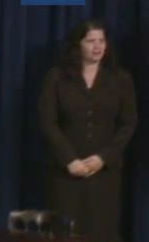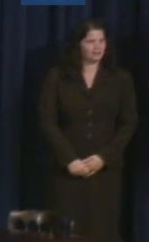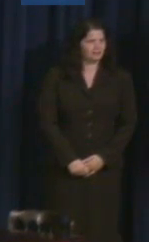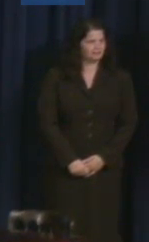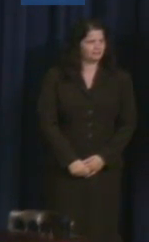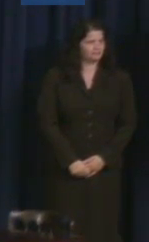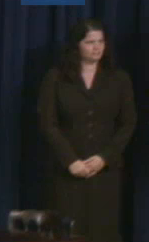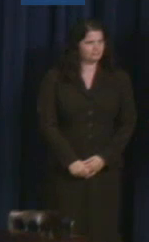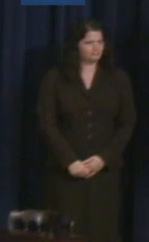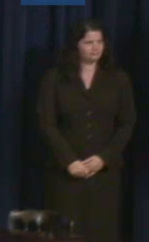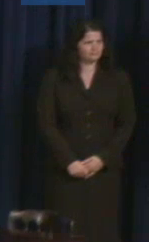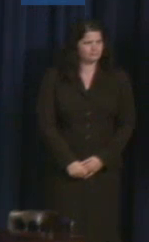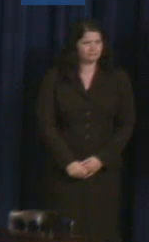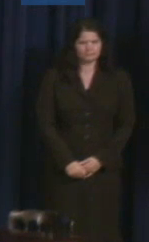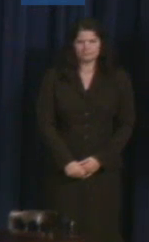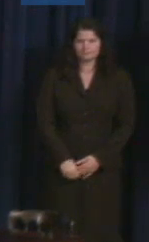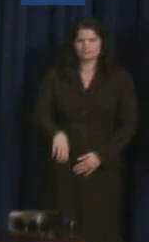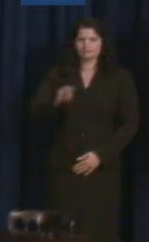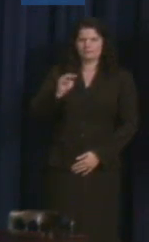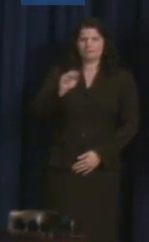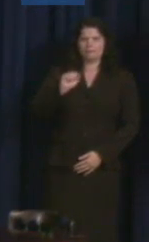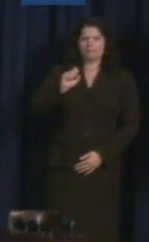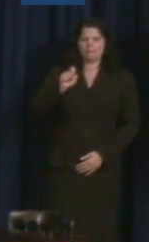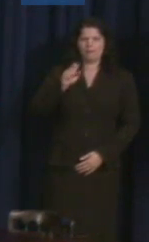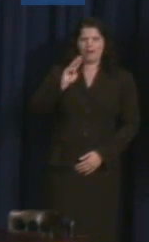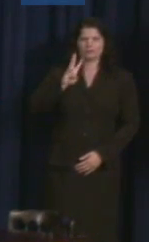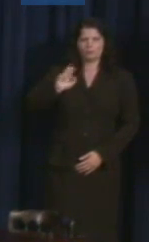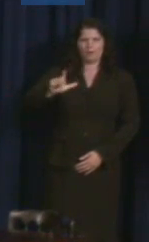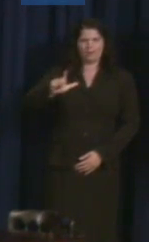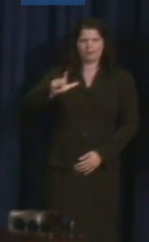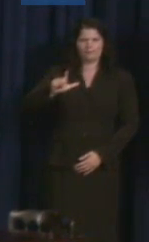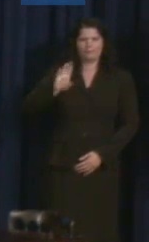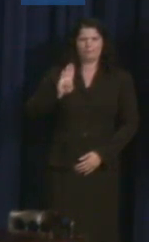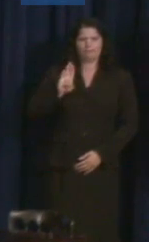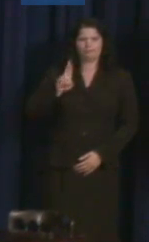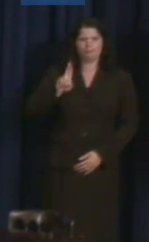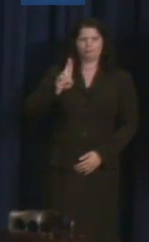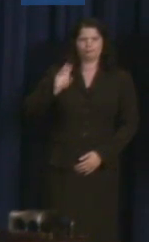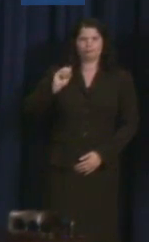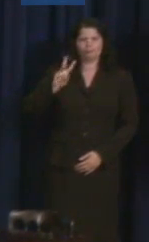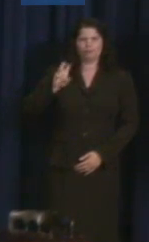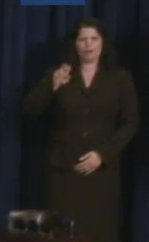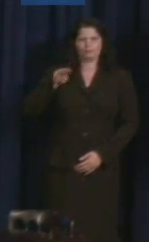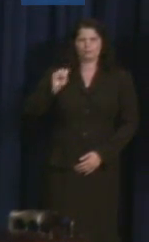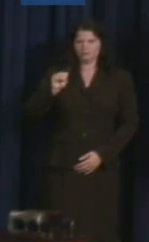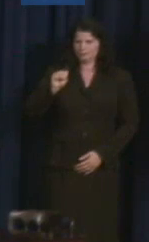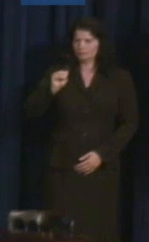Also we have Maxwell Barrows, who is a young man with autism who works for the Green Mountain